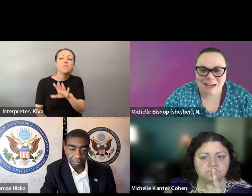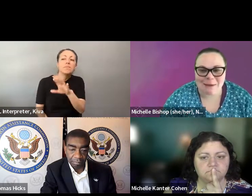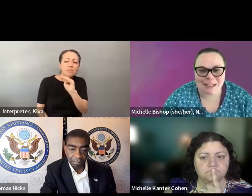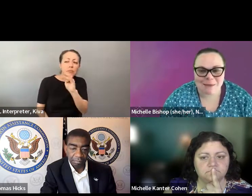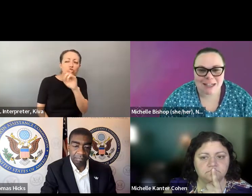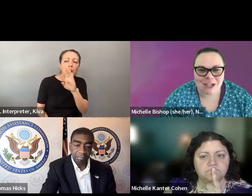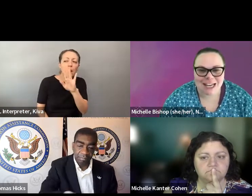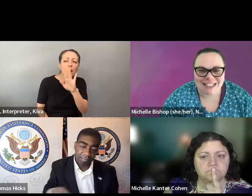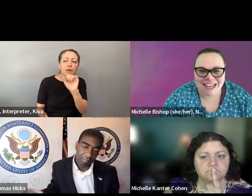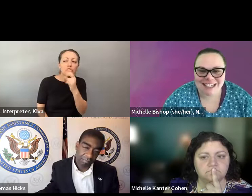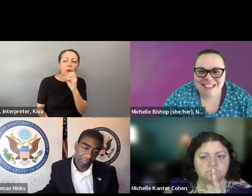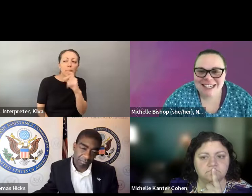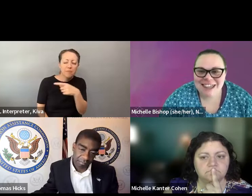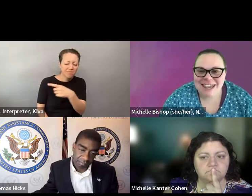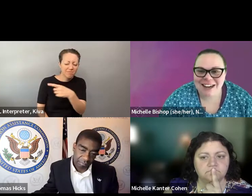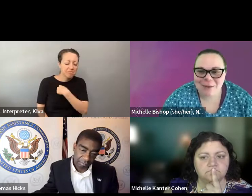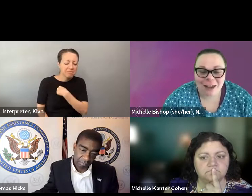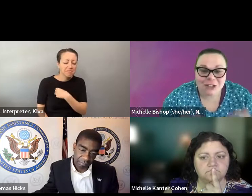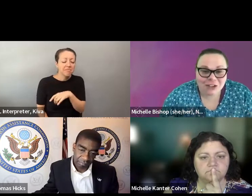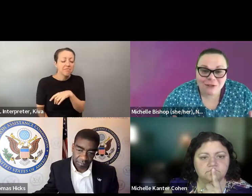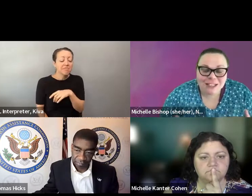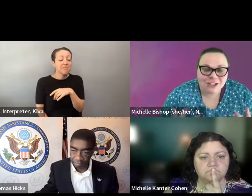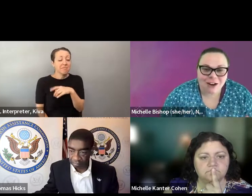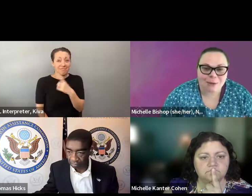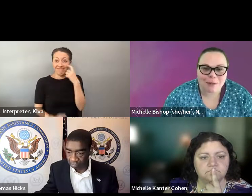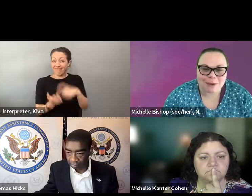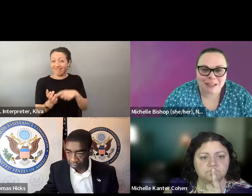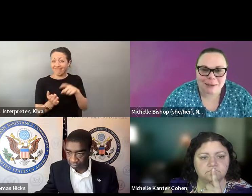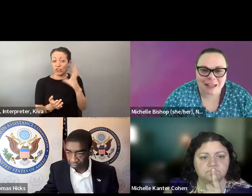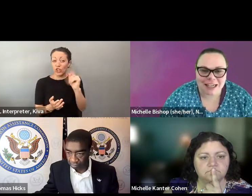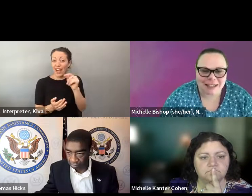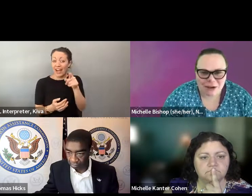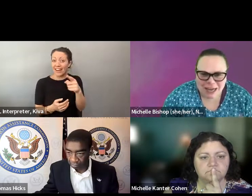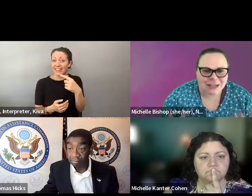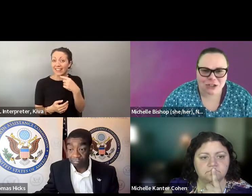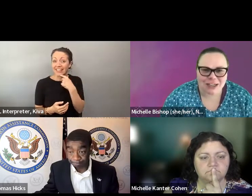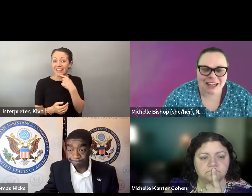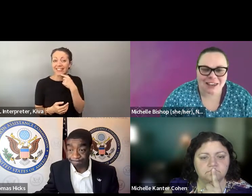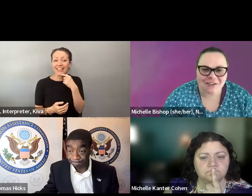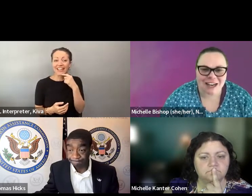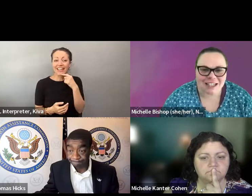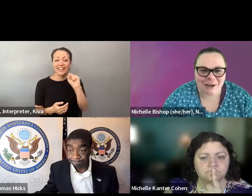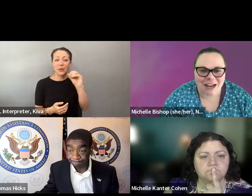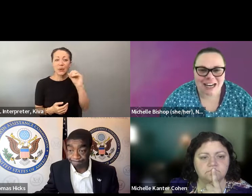? » Michelle: This is Michelle bishop. Off the top of my head, because I'm reading the chat at the same time, and someone in the chat said This is Michelle Bishop, just off top of my head, because I'm reading the chat at the same time, and someone in the chat said that Elections offices should hire people with disabilities.